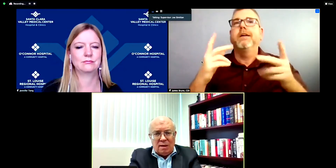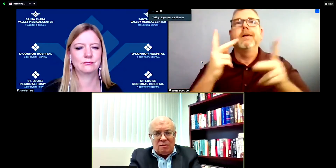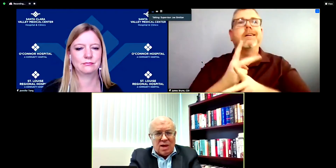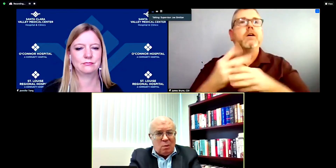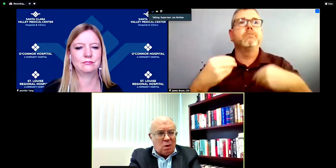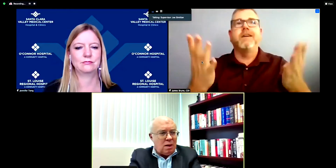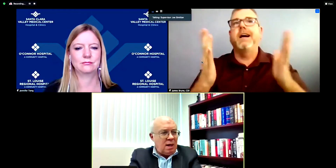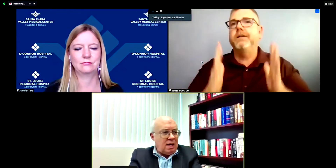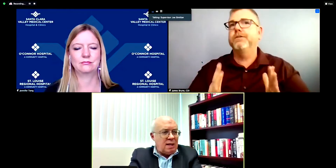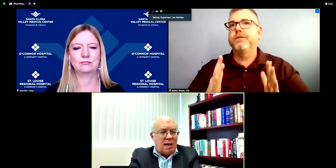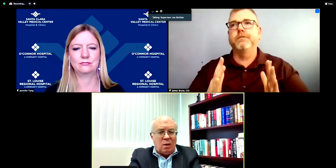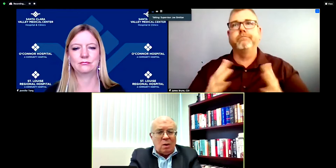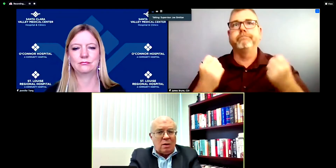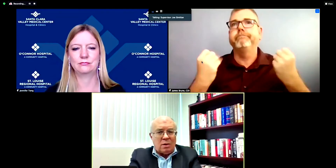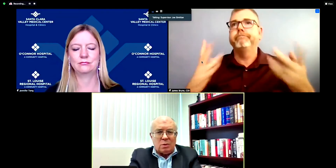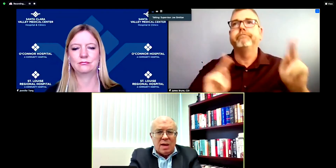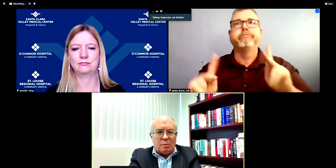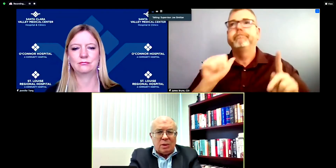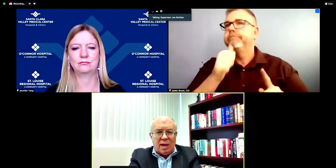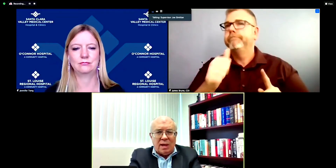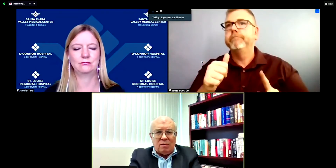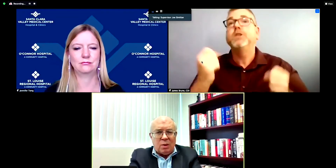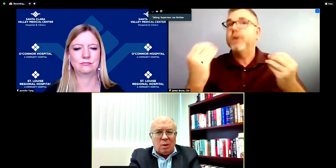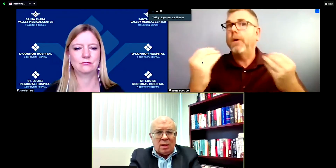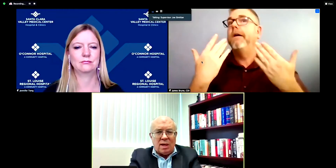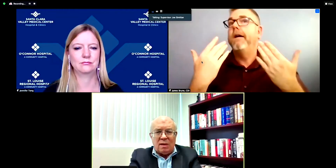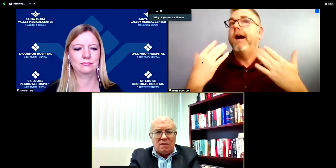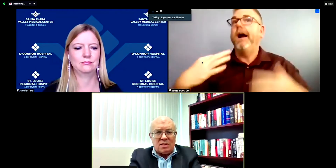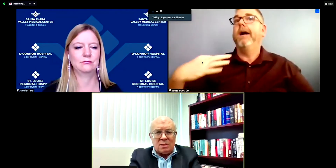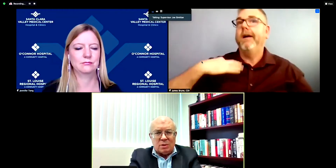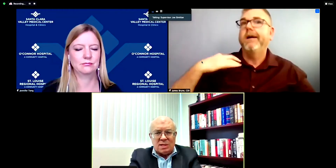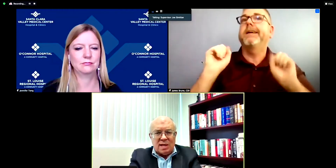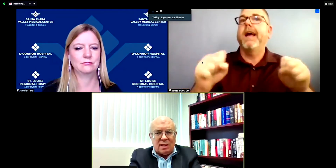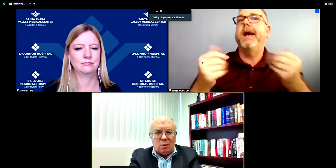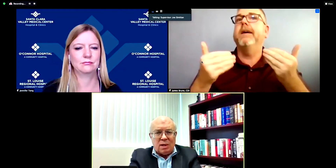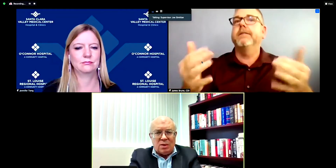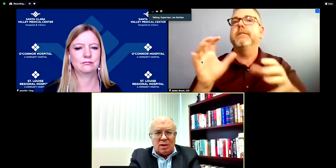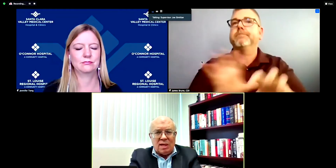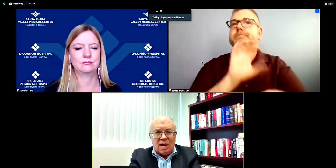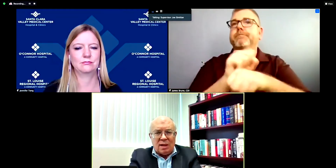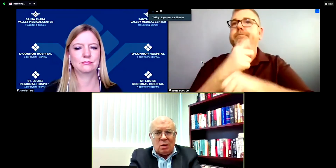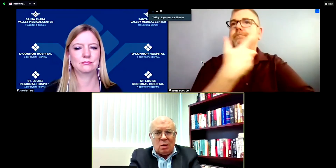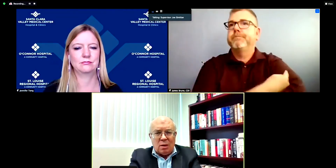if they were gig workers without a plan, if they were young invincibles in that 20-30 category,